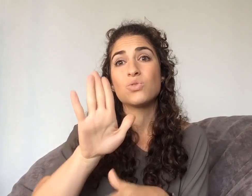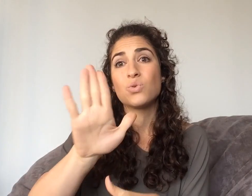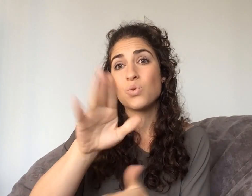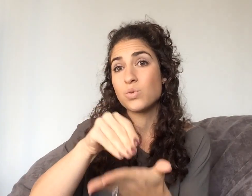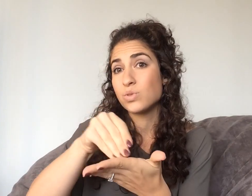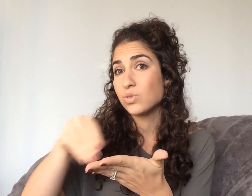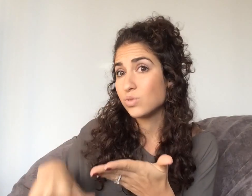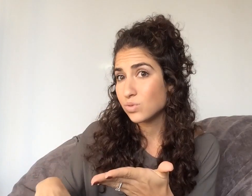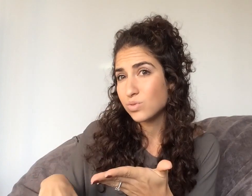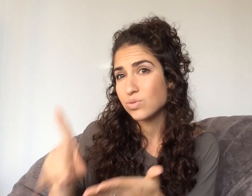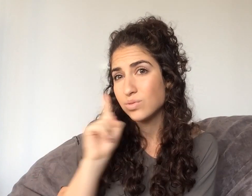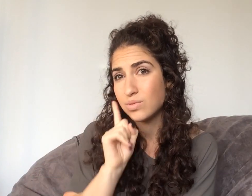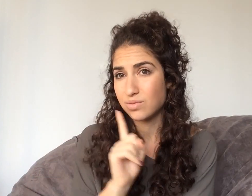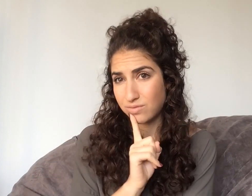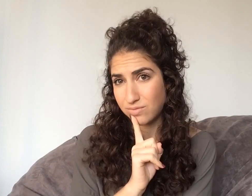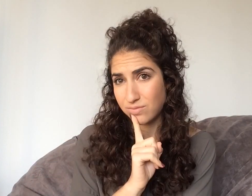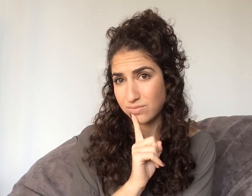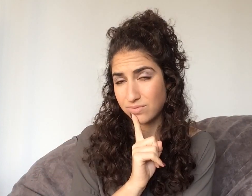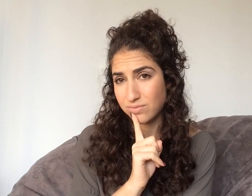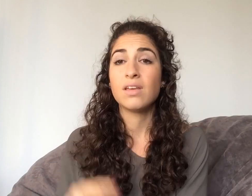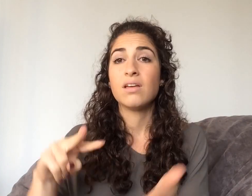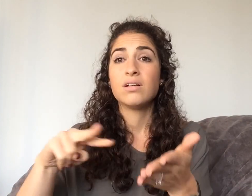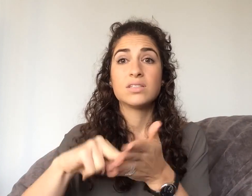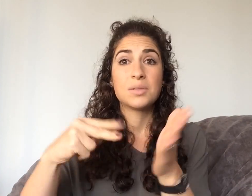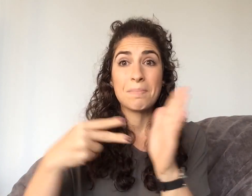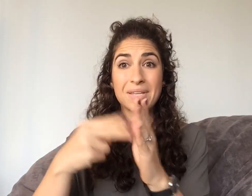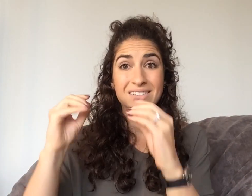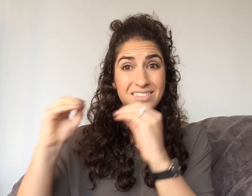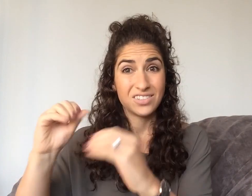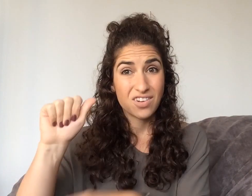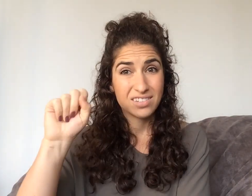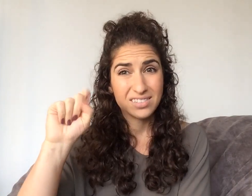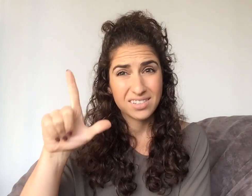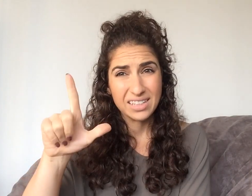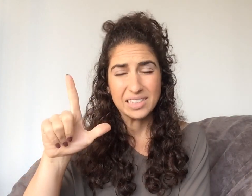can be deaf, hearing, hard of hearing, doesn't matter -- your *students* are deaf (or hard of hearing)